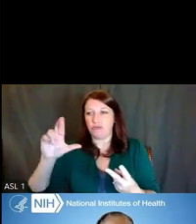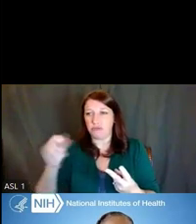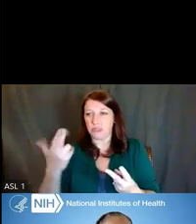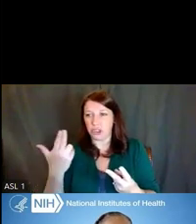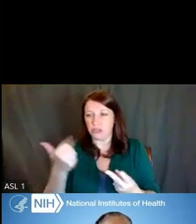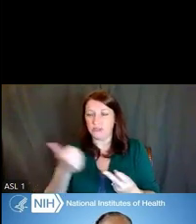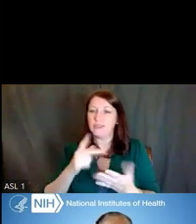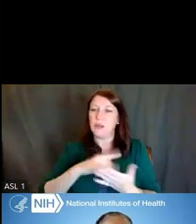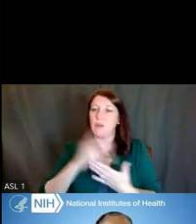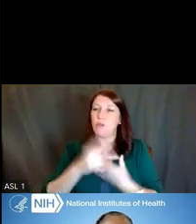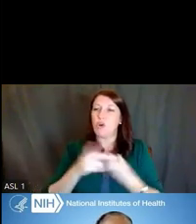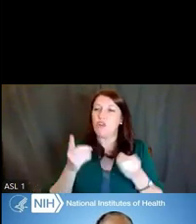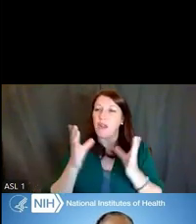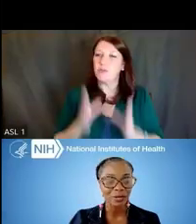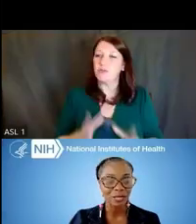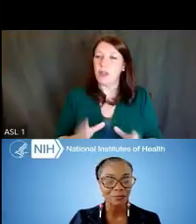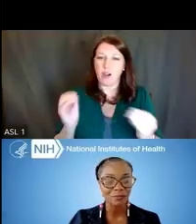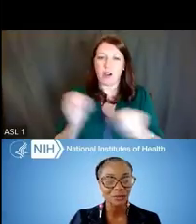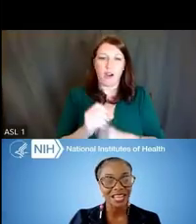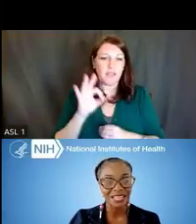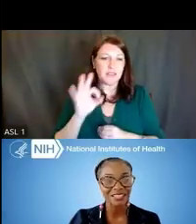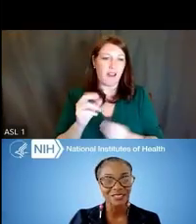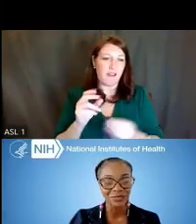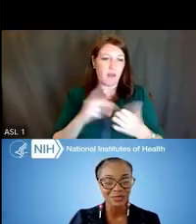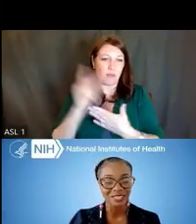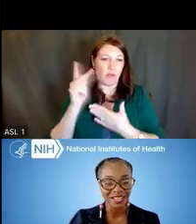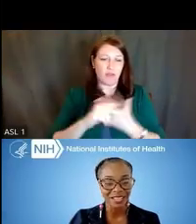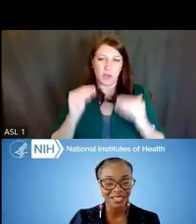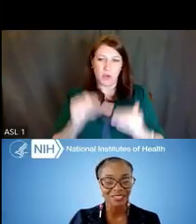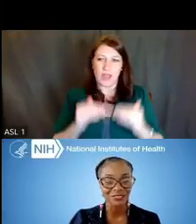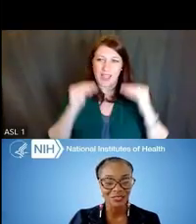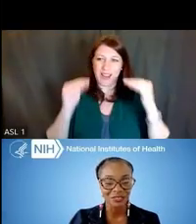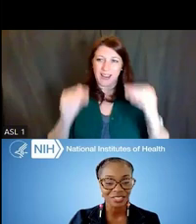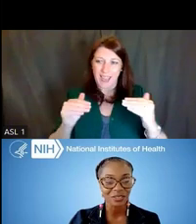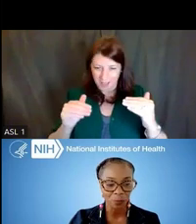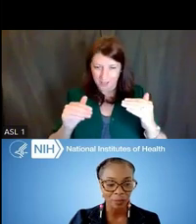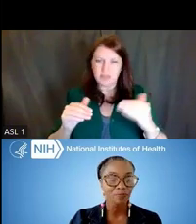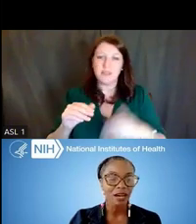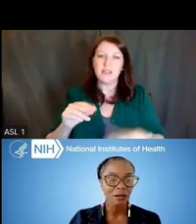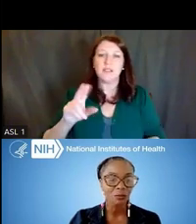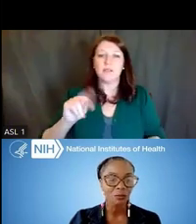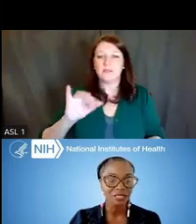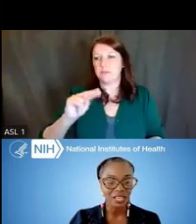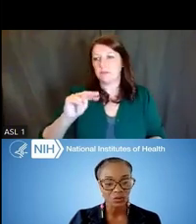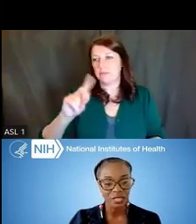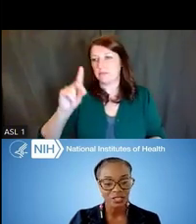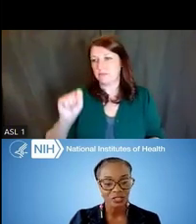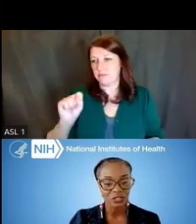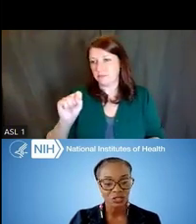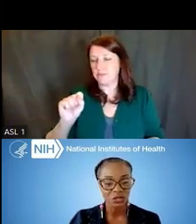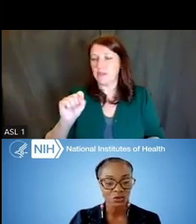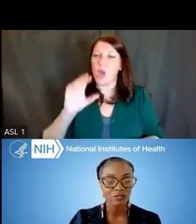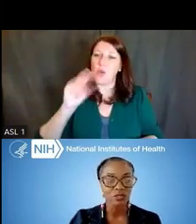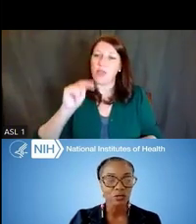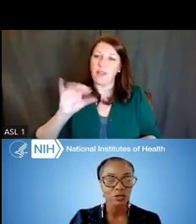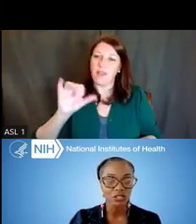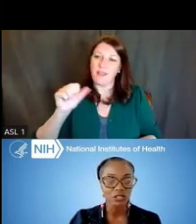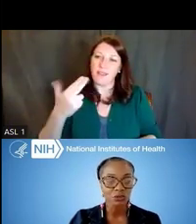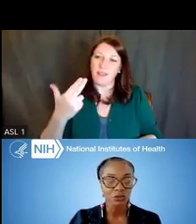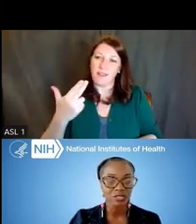Office of Programs to Enhance Neuroscience Diversity, or OPEN, with the National Institute of Neurological Diseases